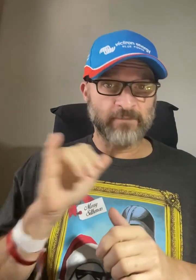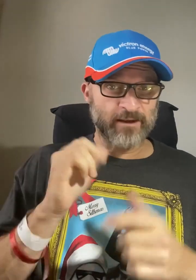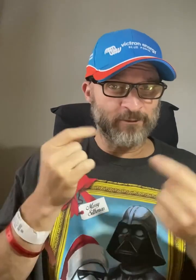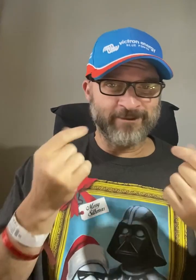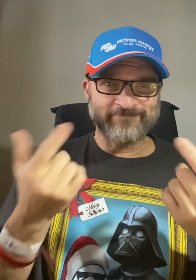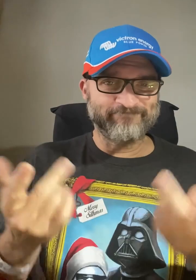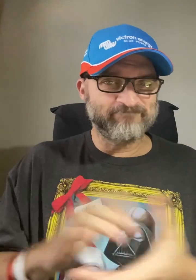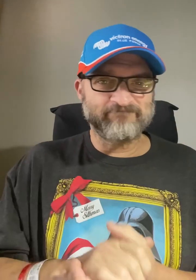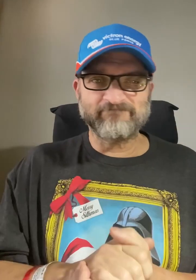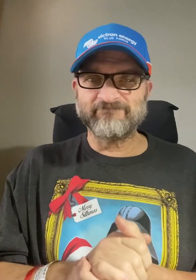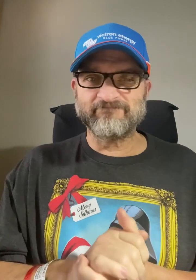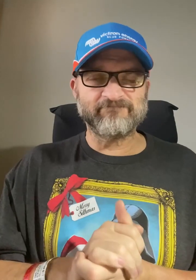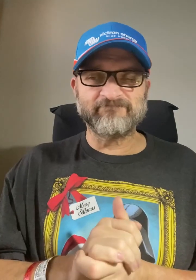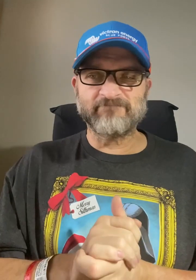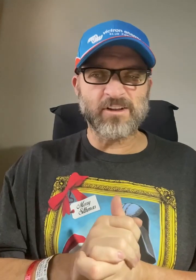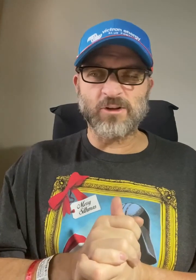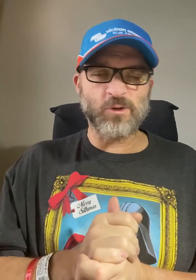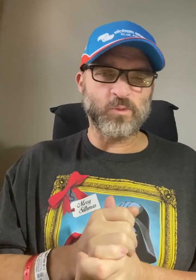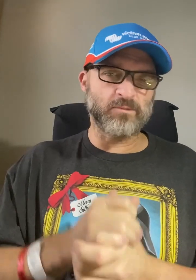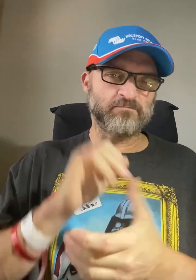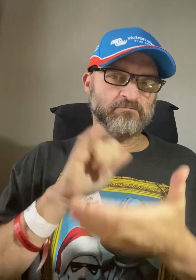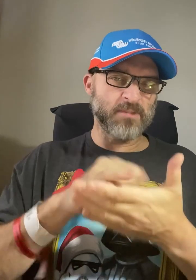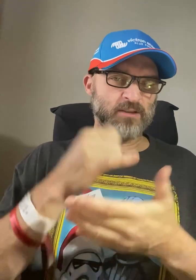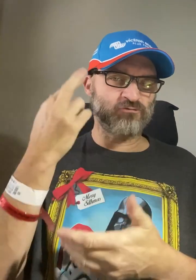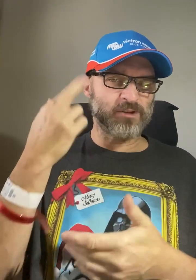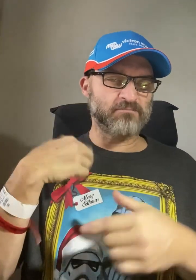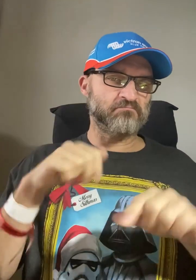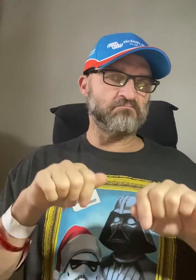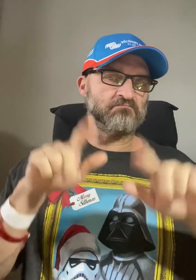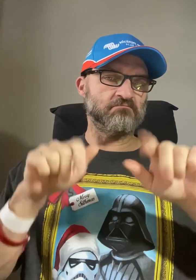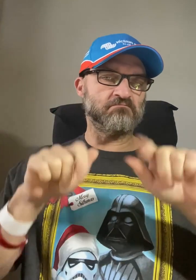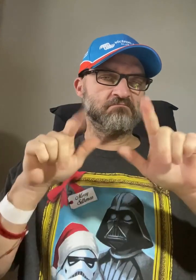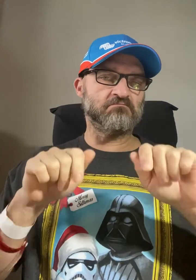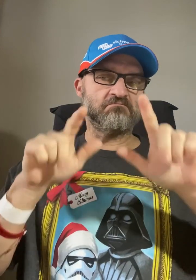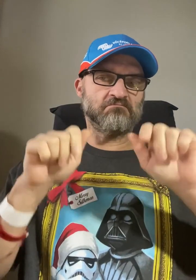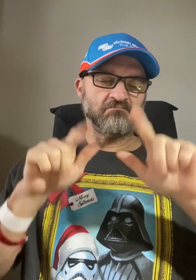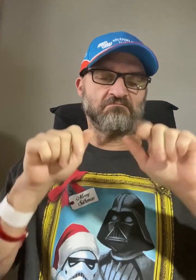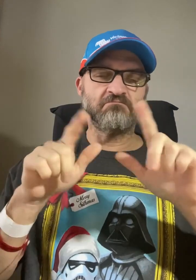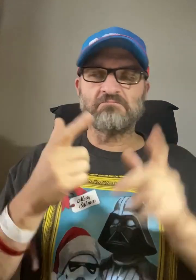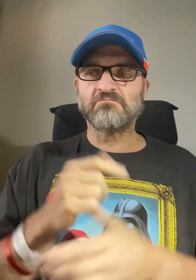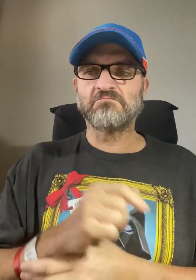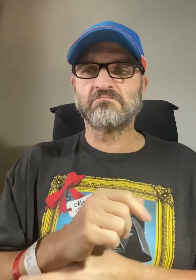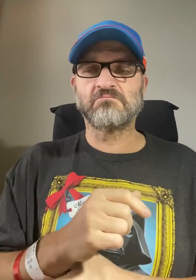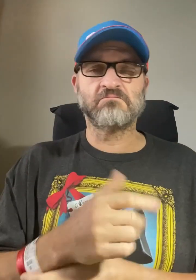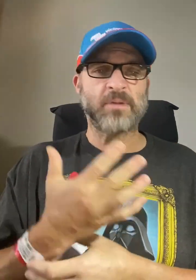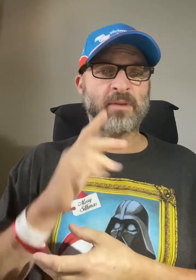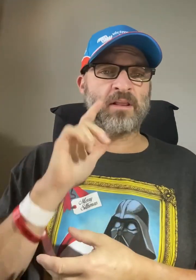Do I know what to do? No. That's the reason I'm vlogging these videos.